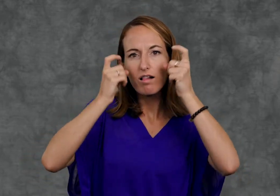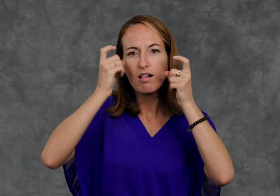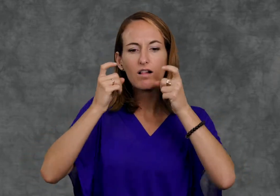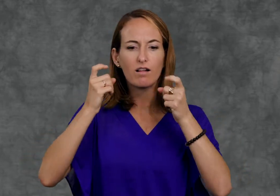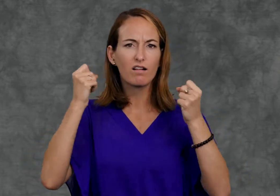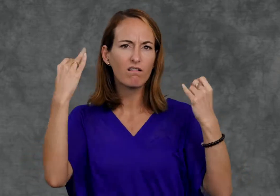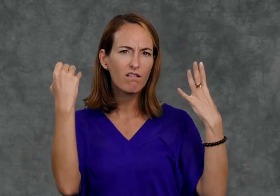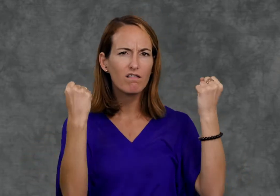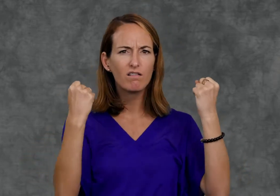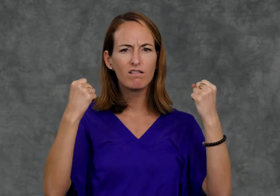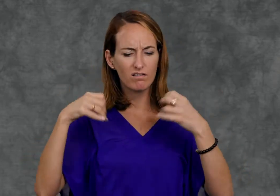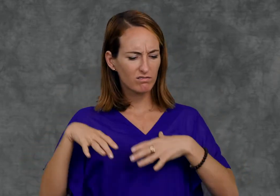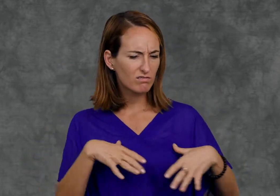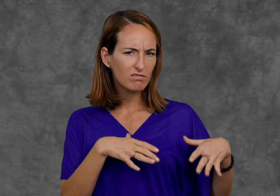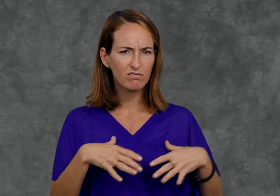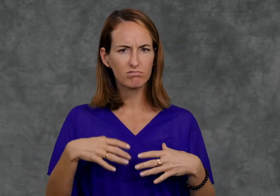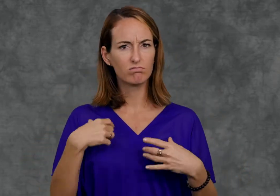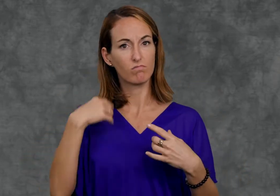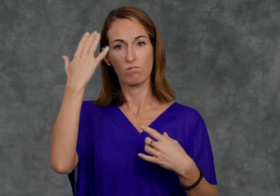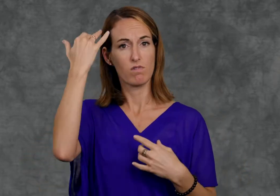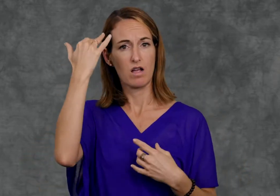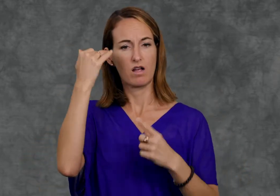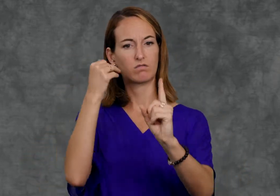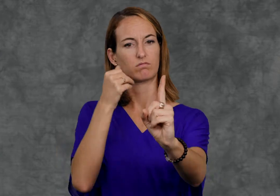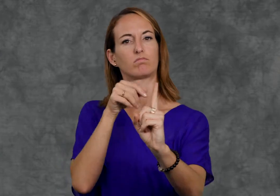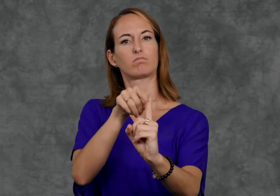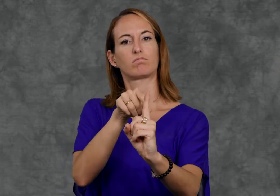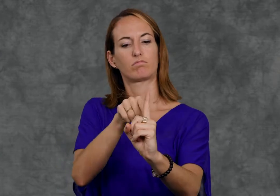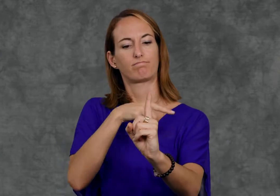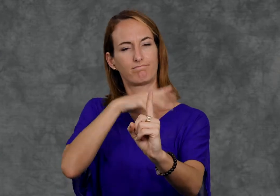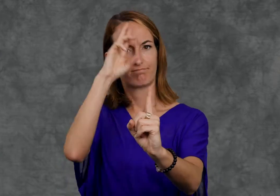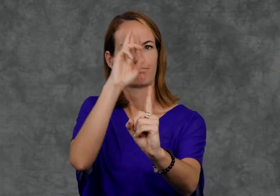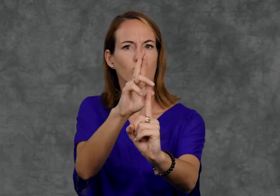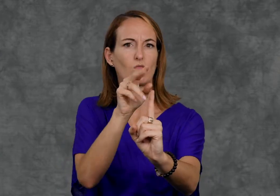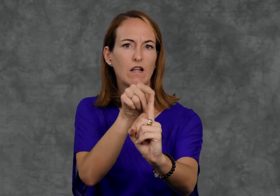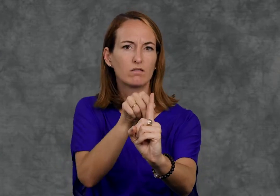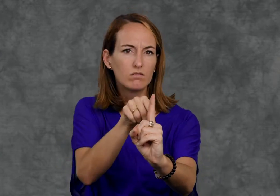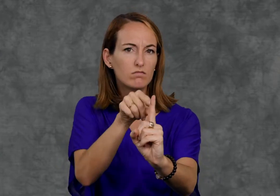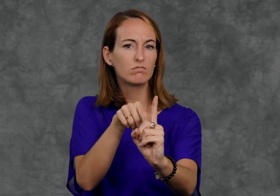in how we act and how we speak, to show respect for the person we support,